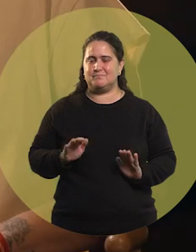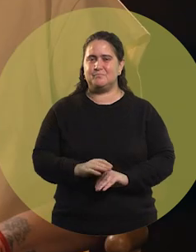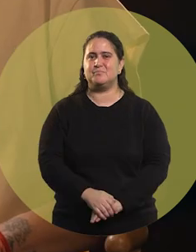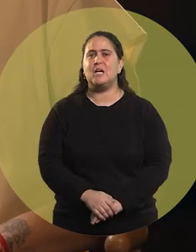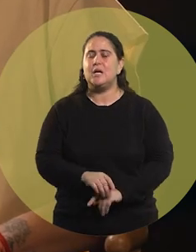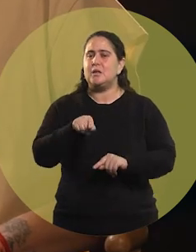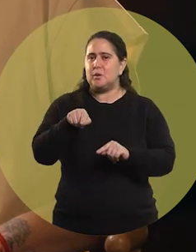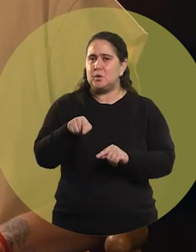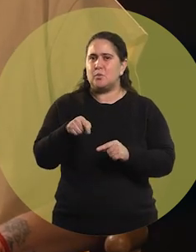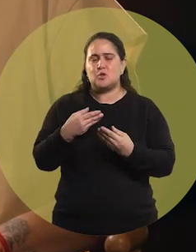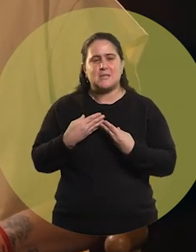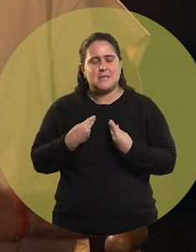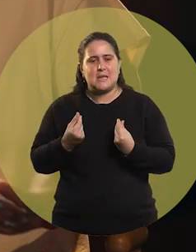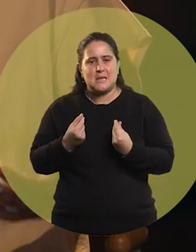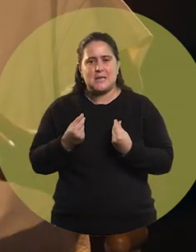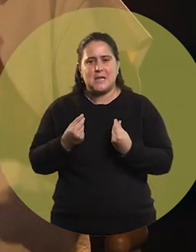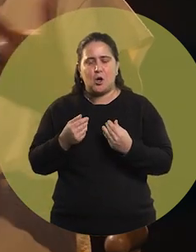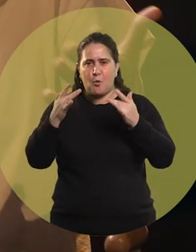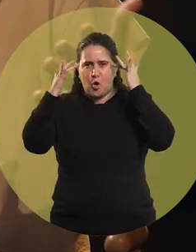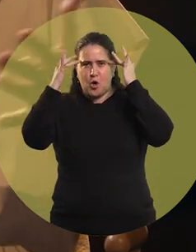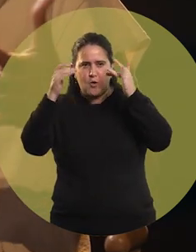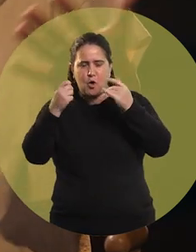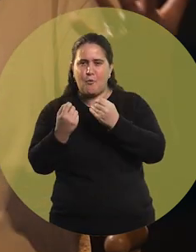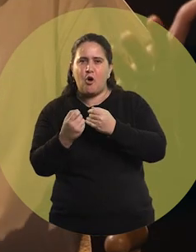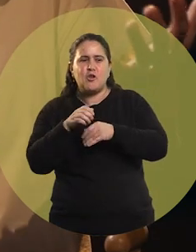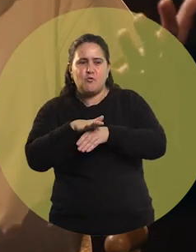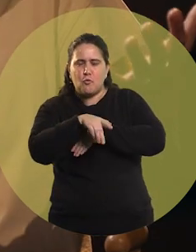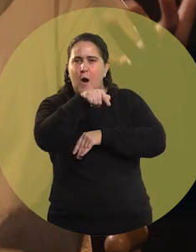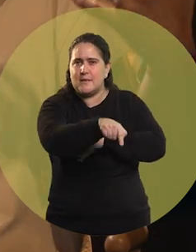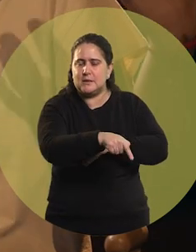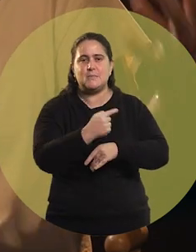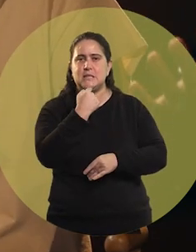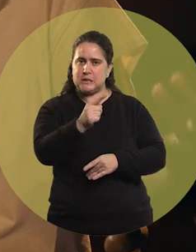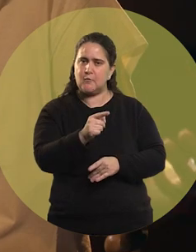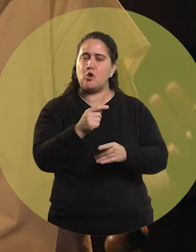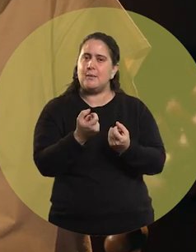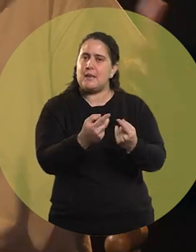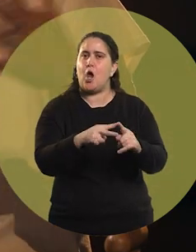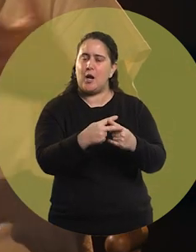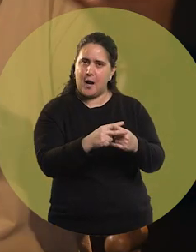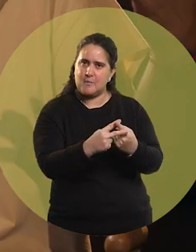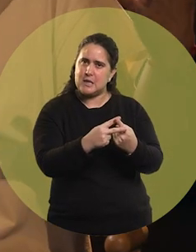How do you feel that education influenced you? What influence did you have, that was good for you, that gave you tools during